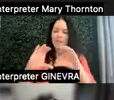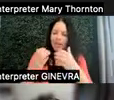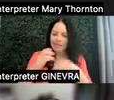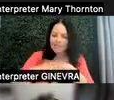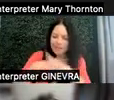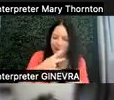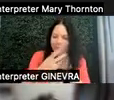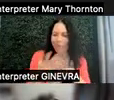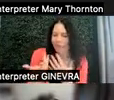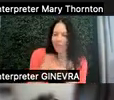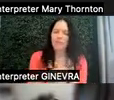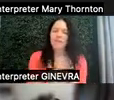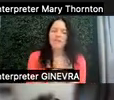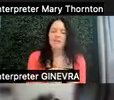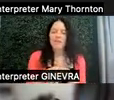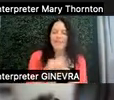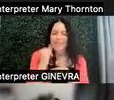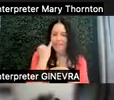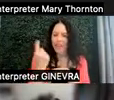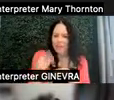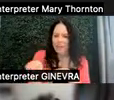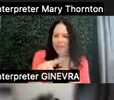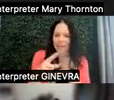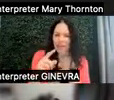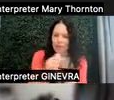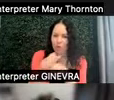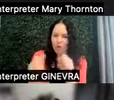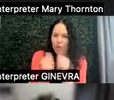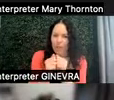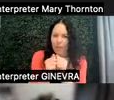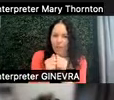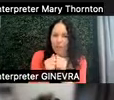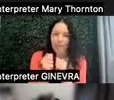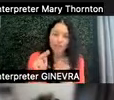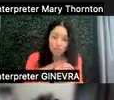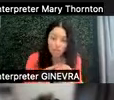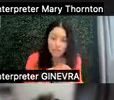Like, if anybody here working with nursing students, doctors,